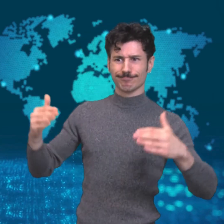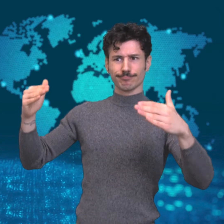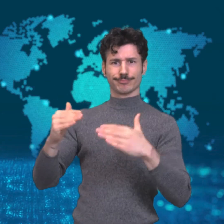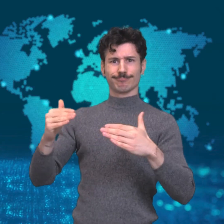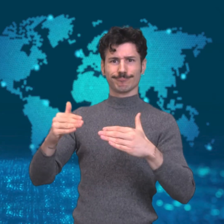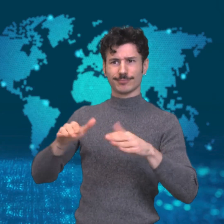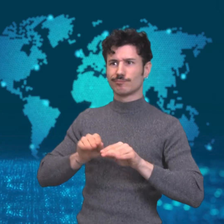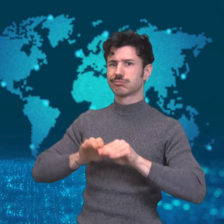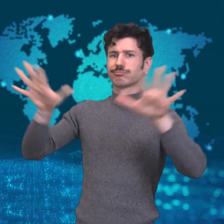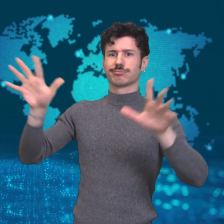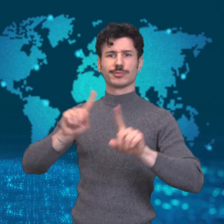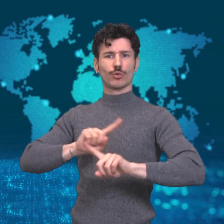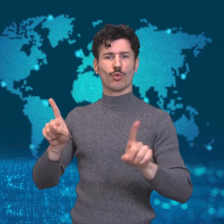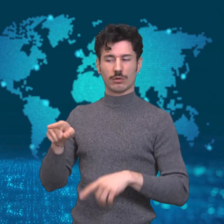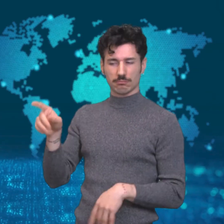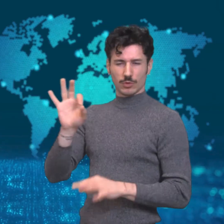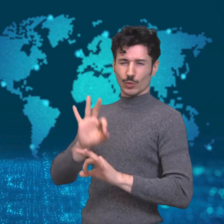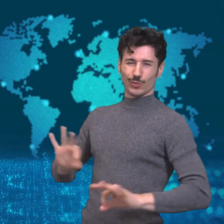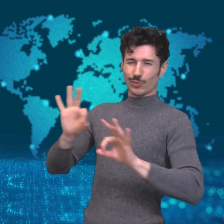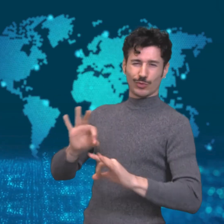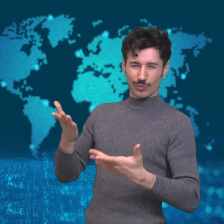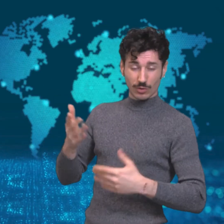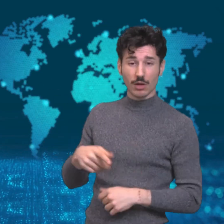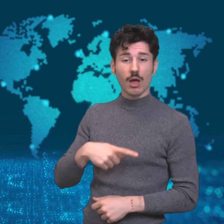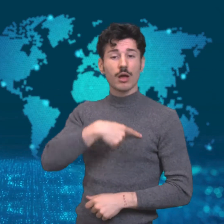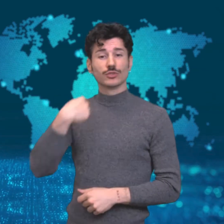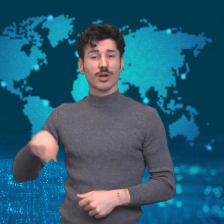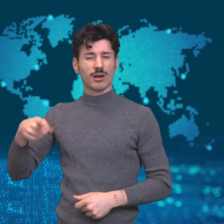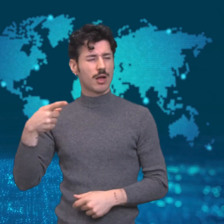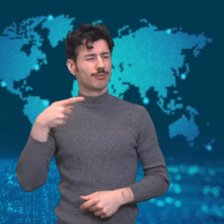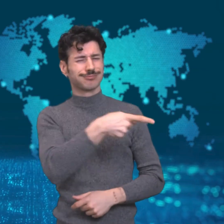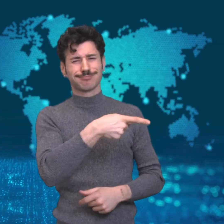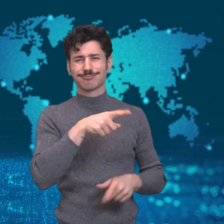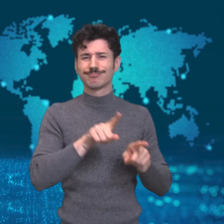contain the outbreak in the first place and China is